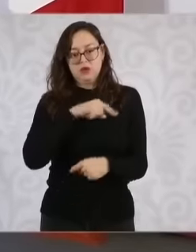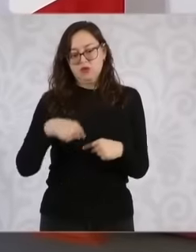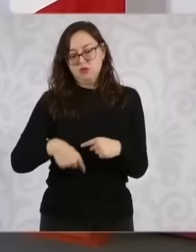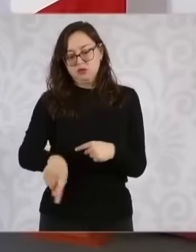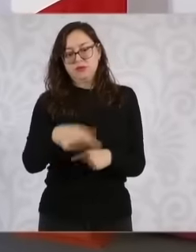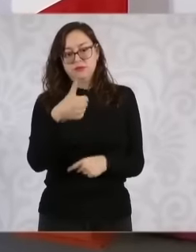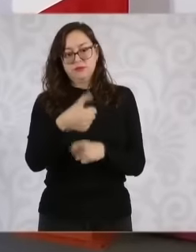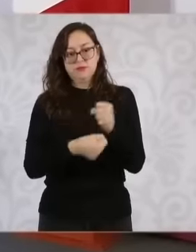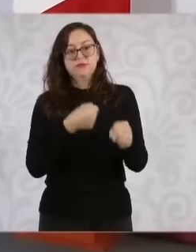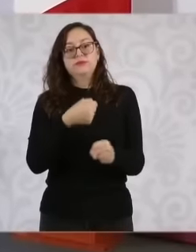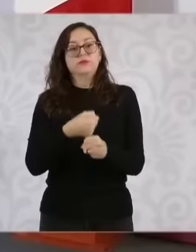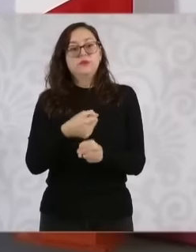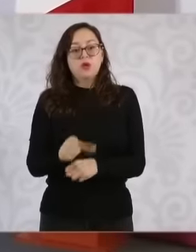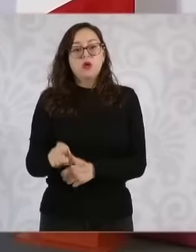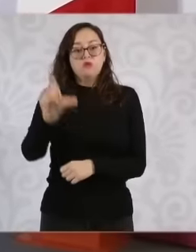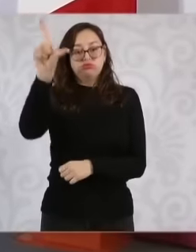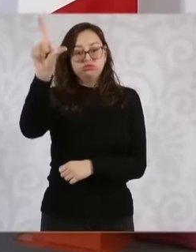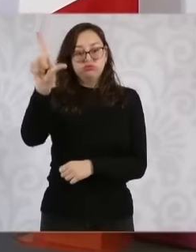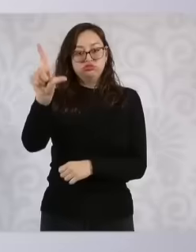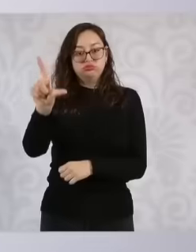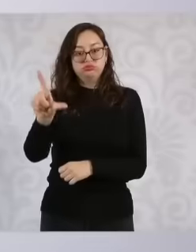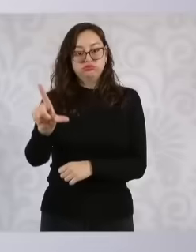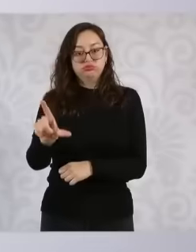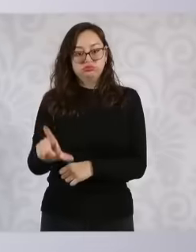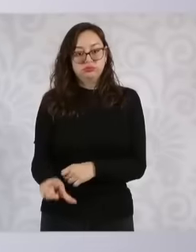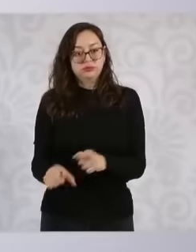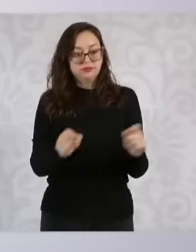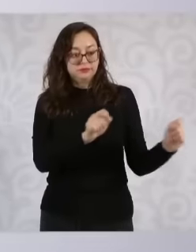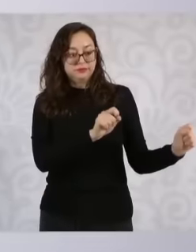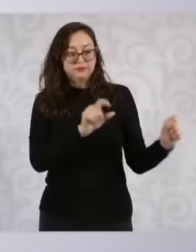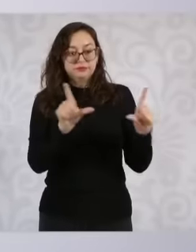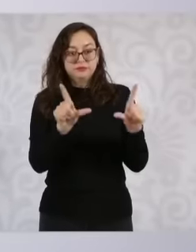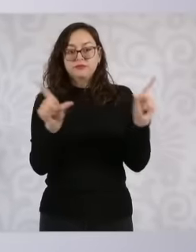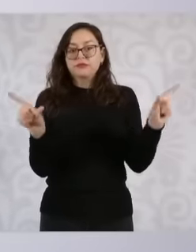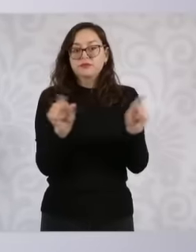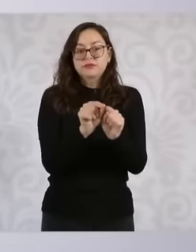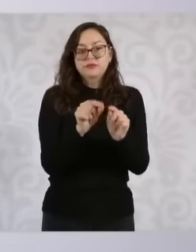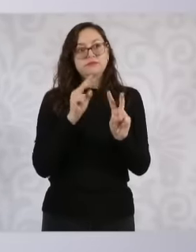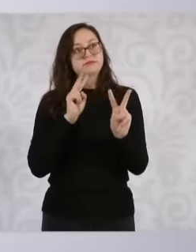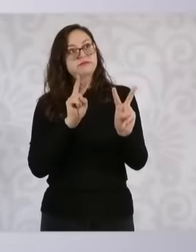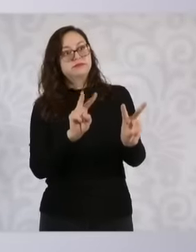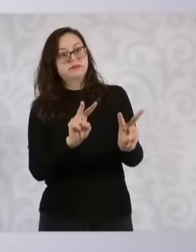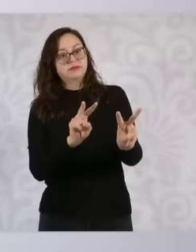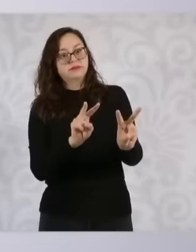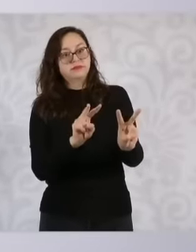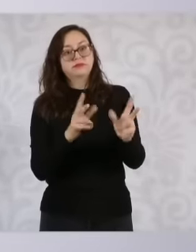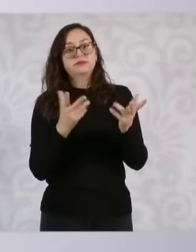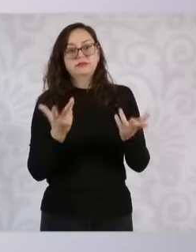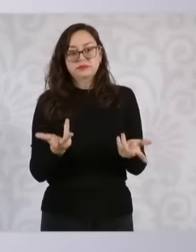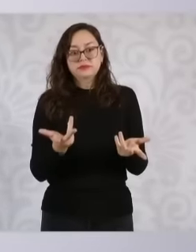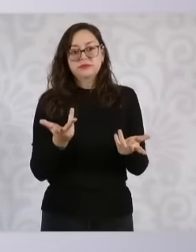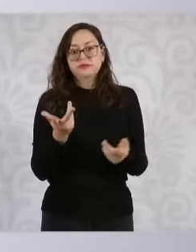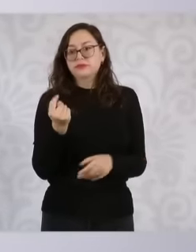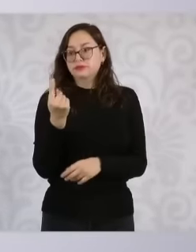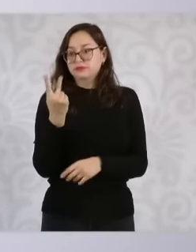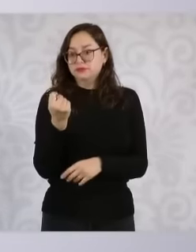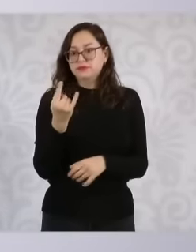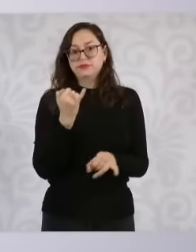Mondays for now it is a capsule for you to see and for those who are watching us from a